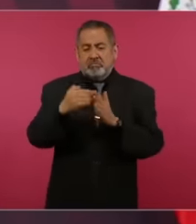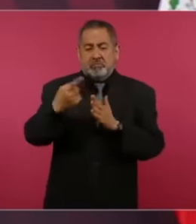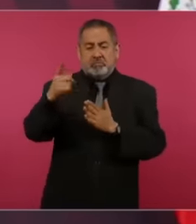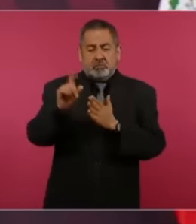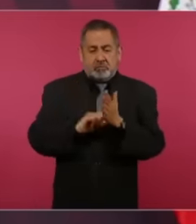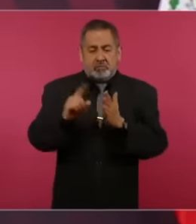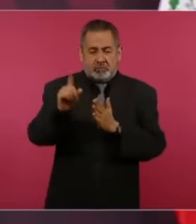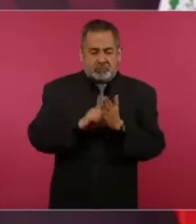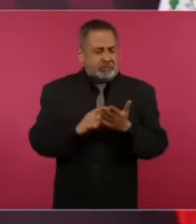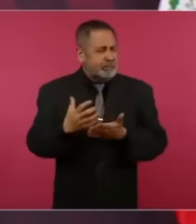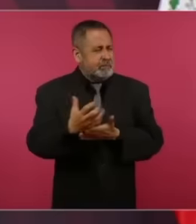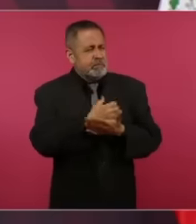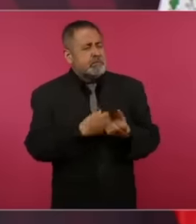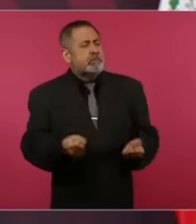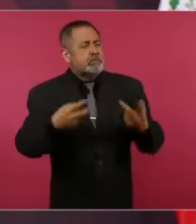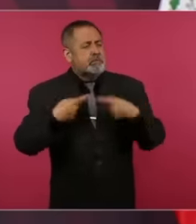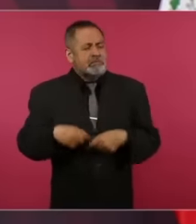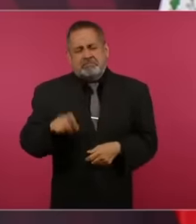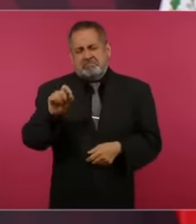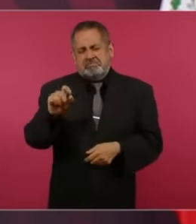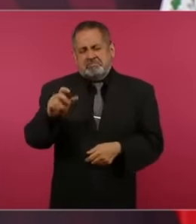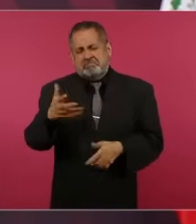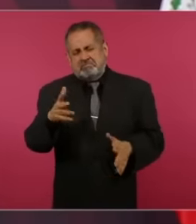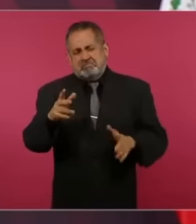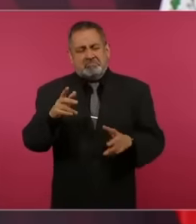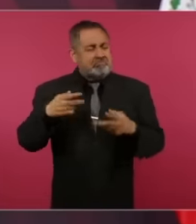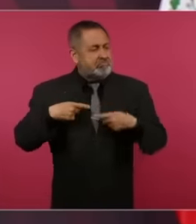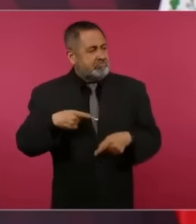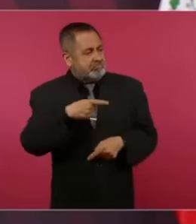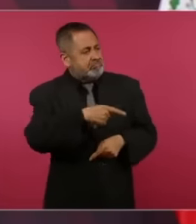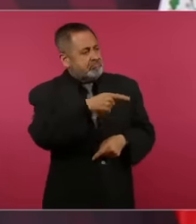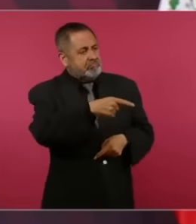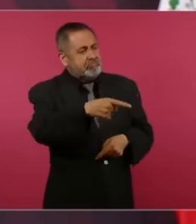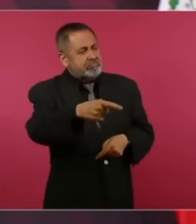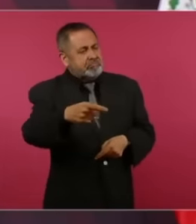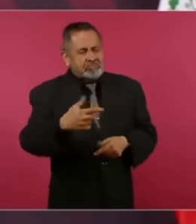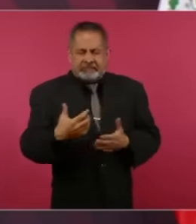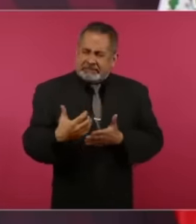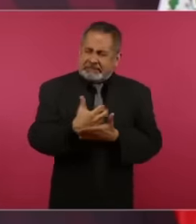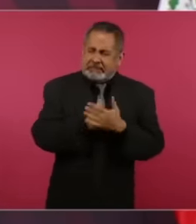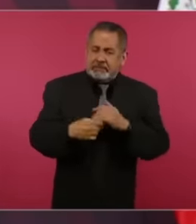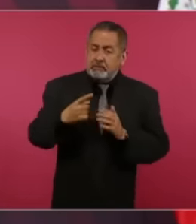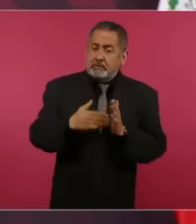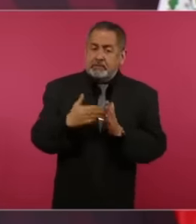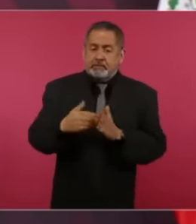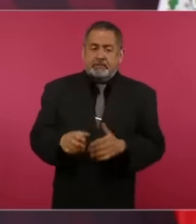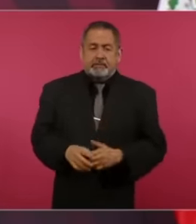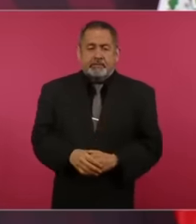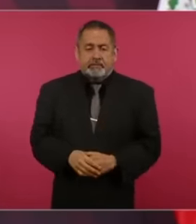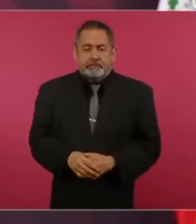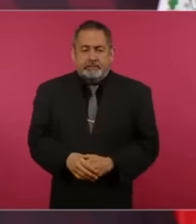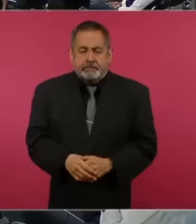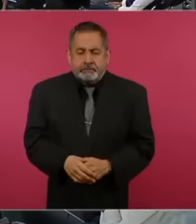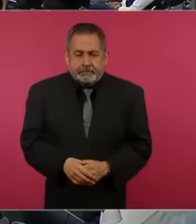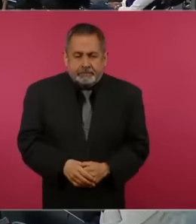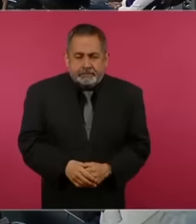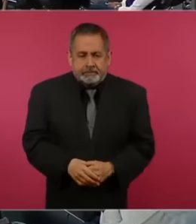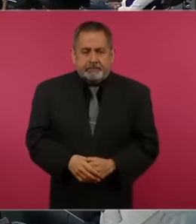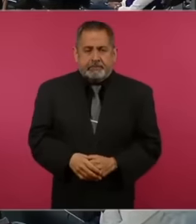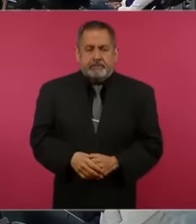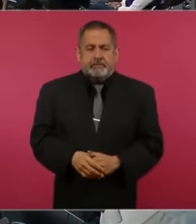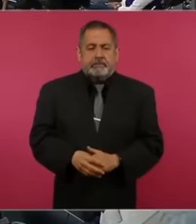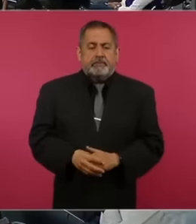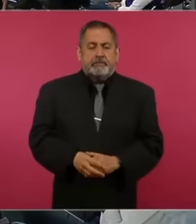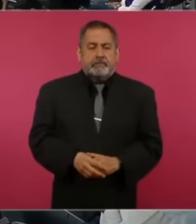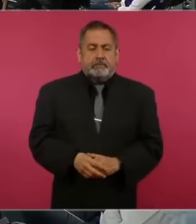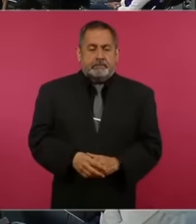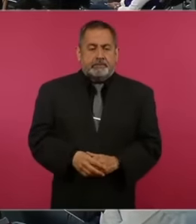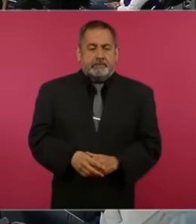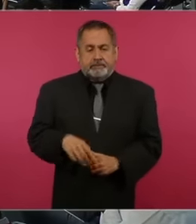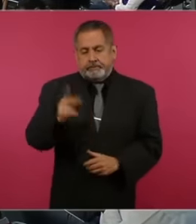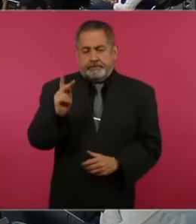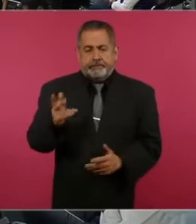20 but